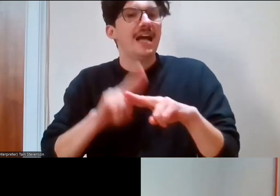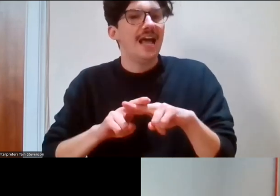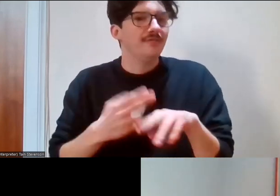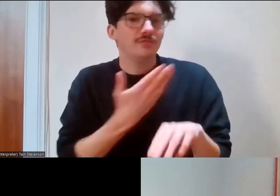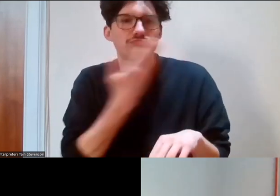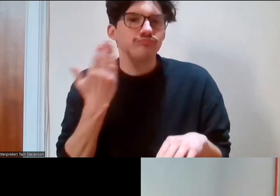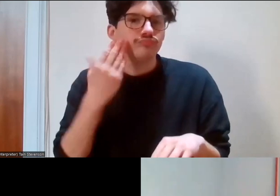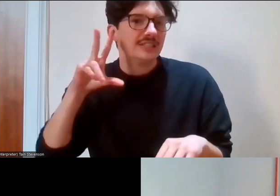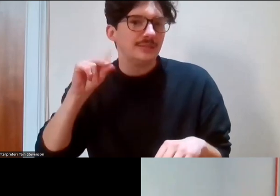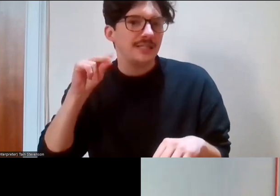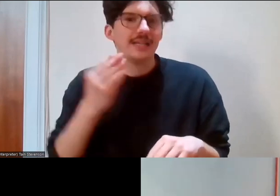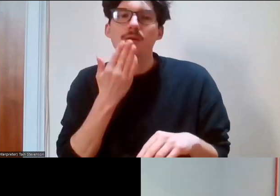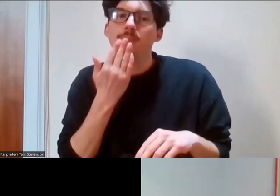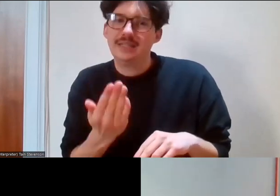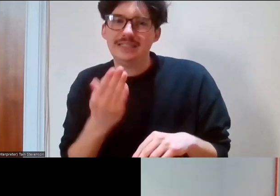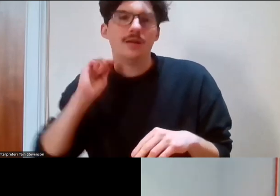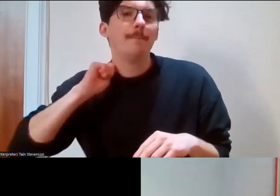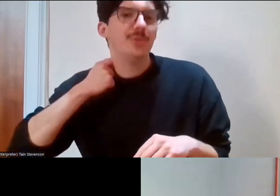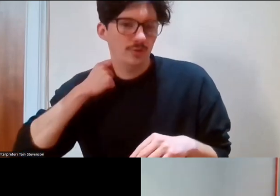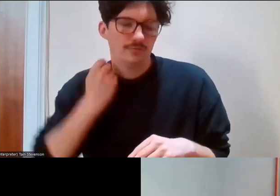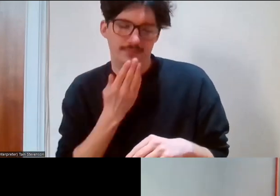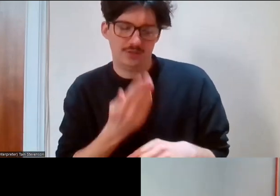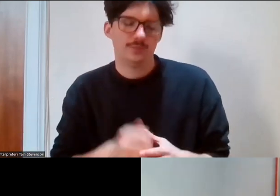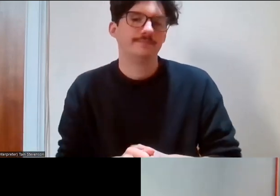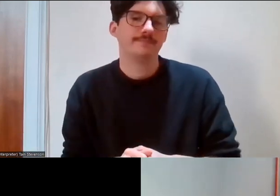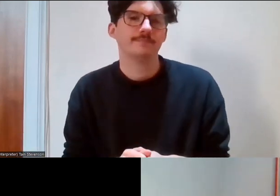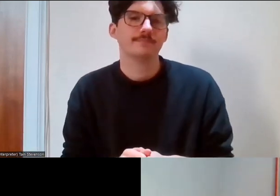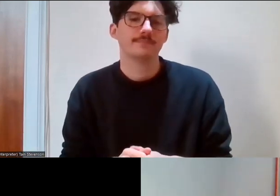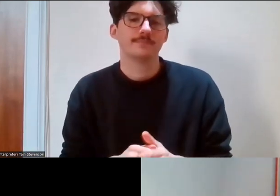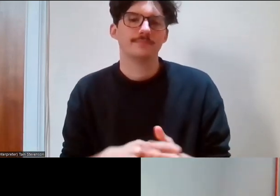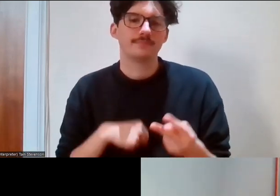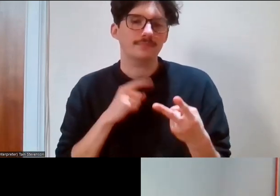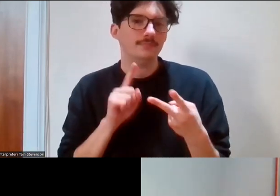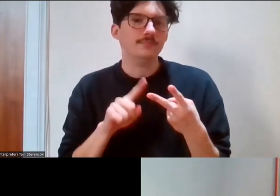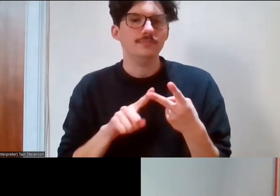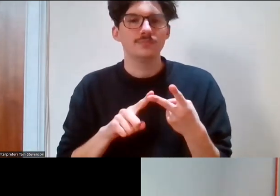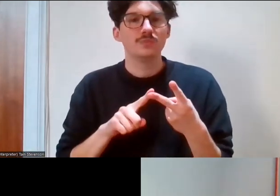mute that would be absolutely great. Feel free, as I've said already, to keep your camera on or